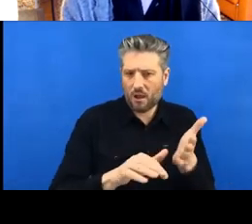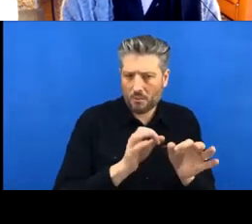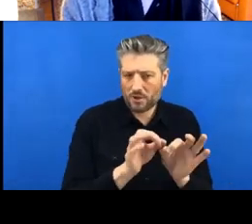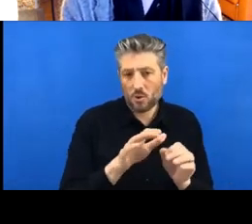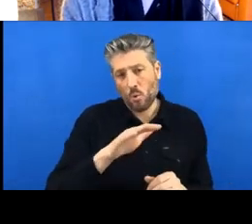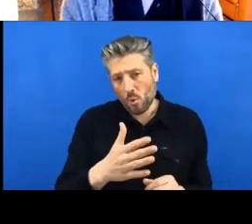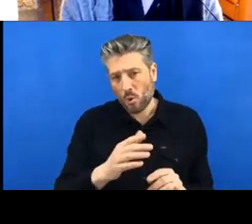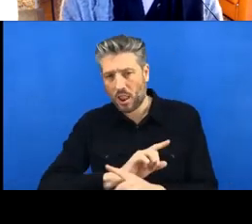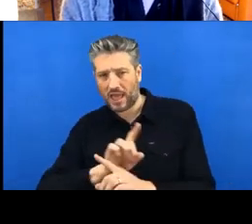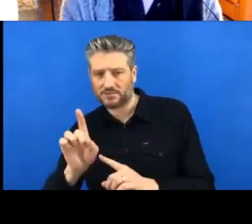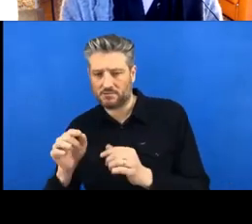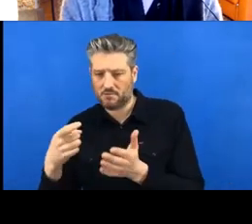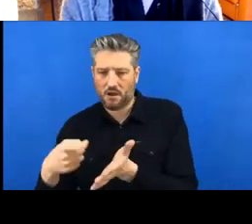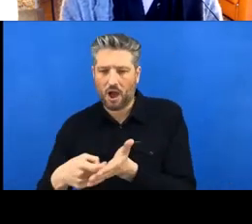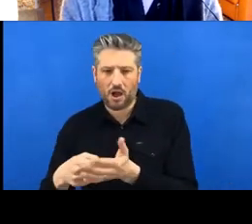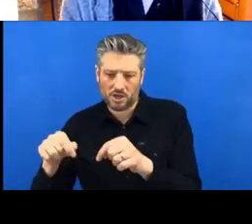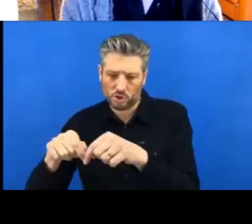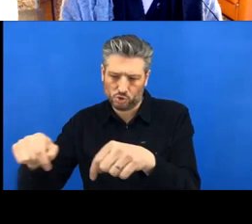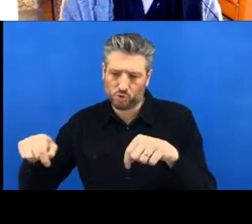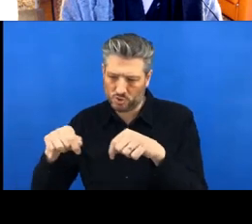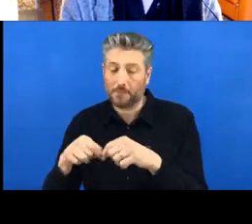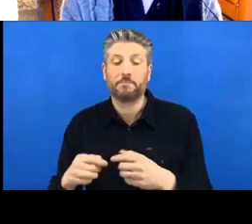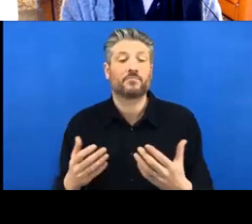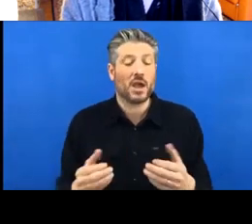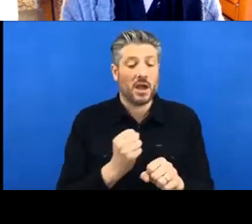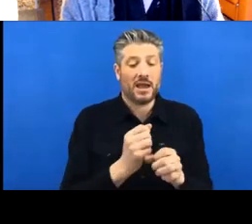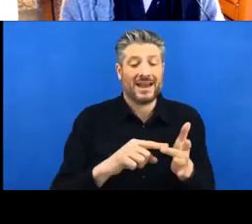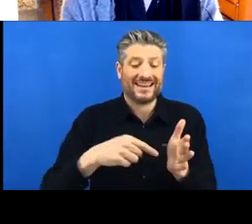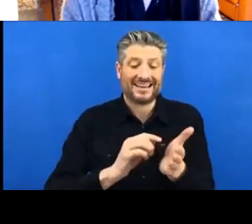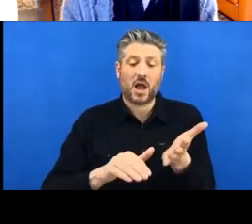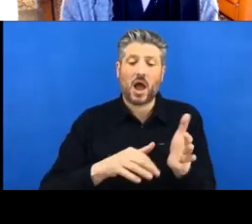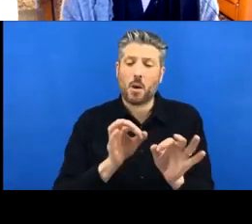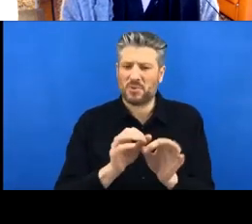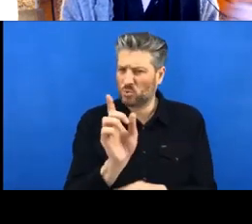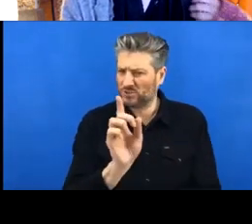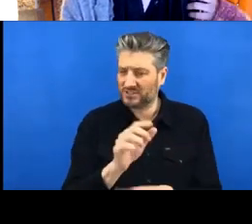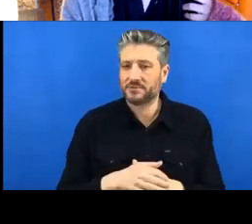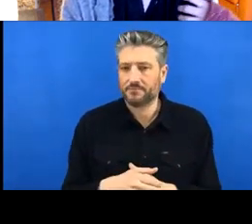So what's GitHub? It's the online cloud interface to Git.